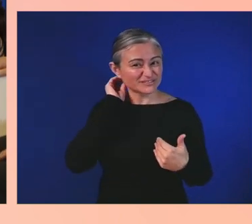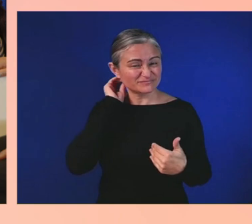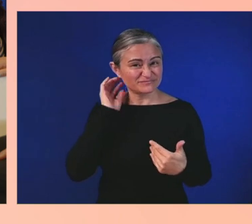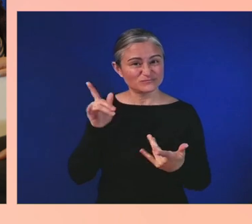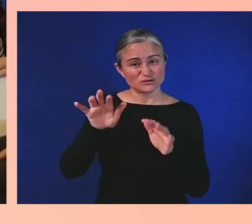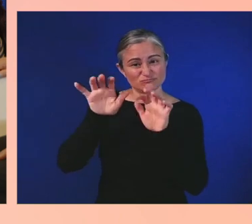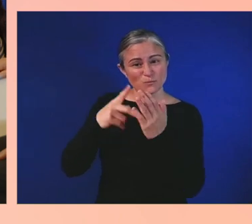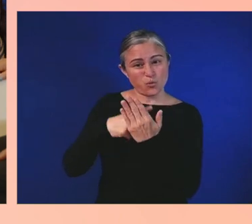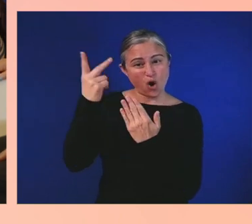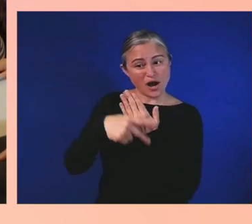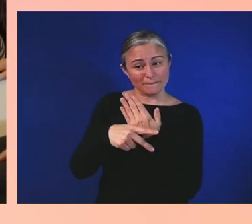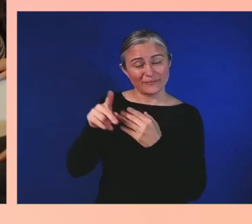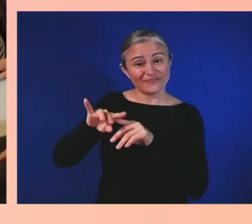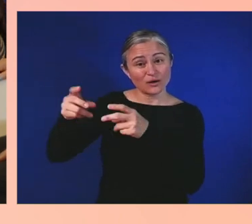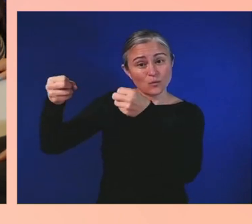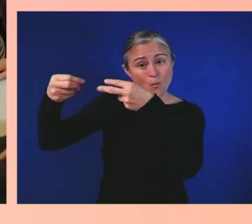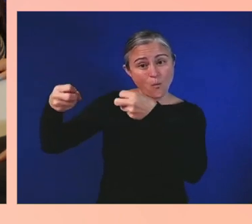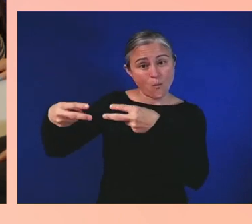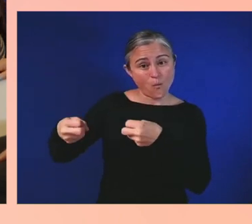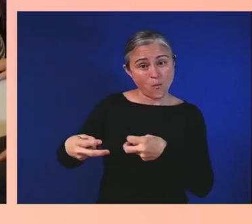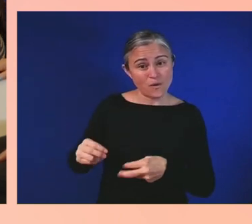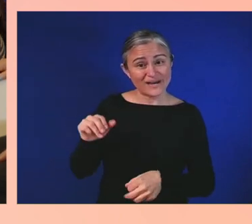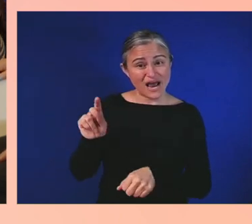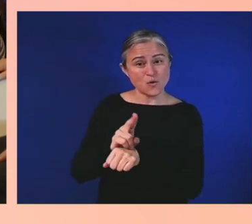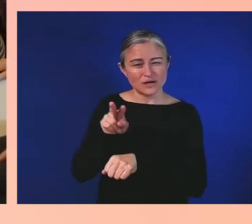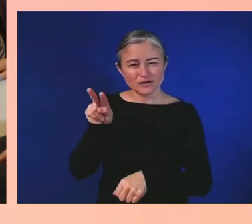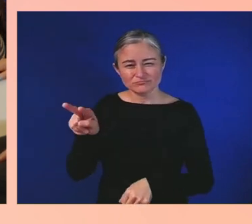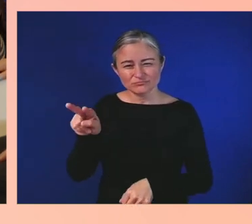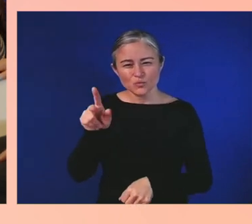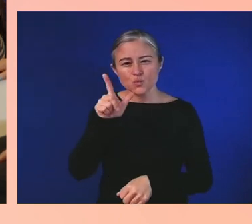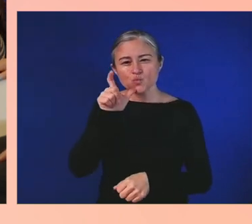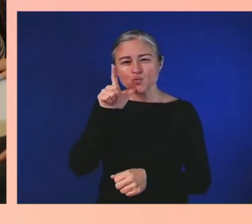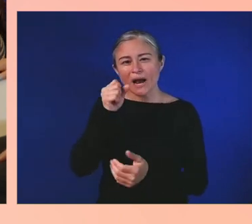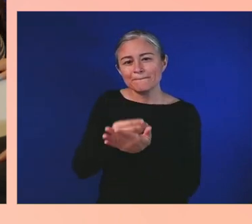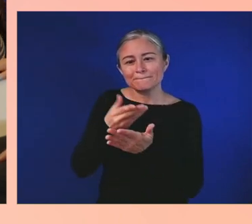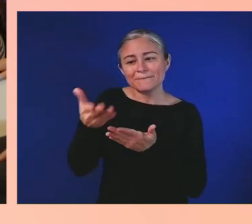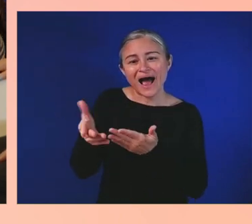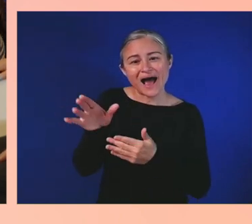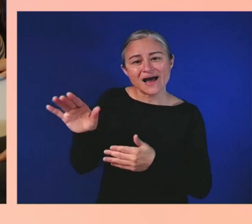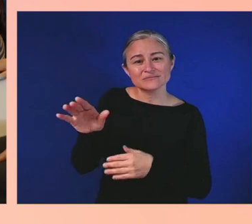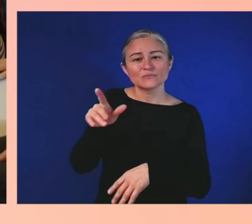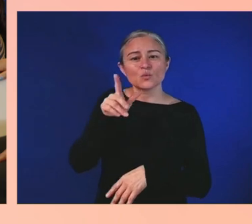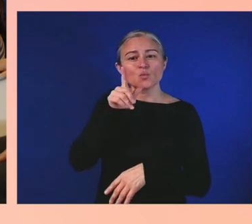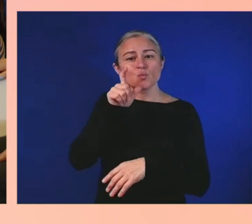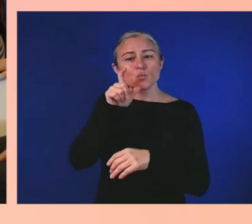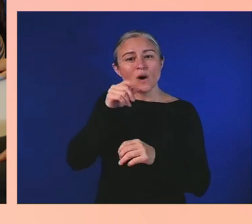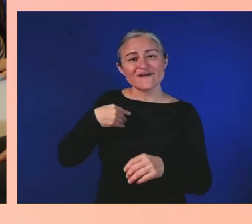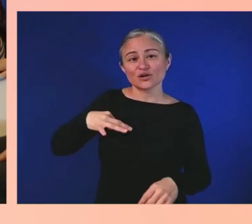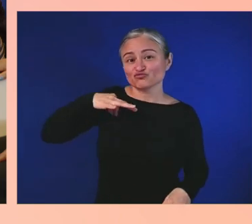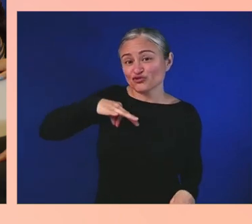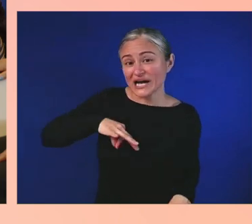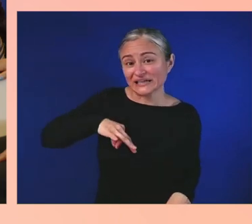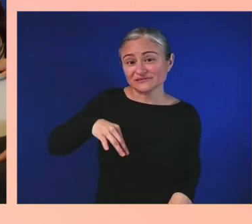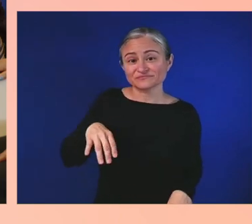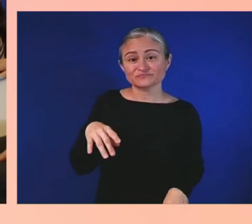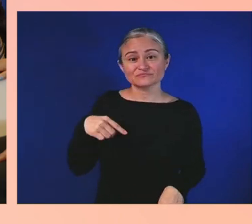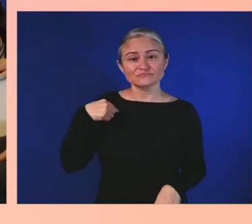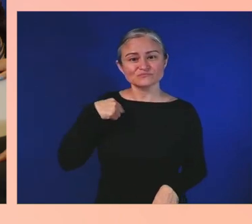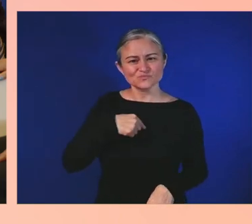We, as a community, have to get into the tech space because we have to be on guard and say, hey, these things can't happen here too.